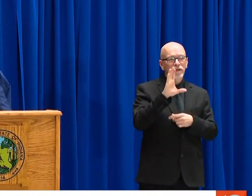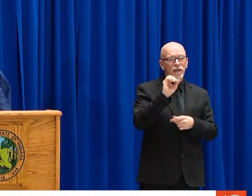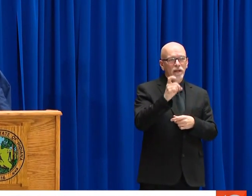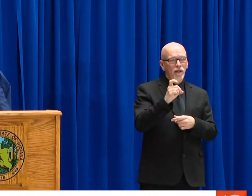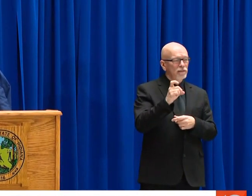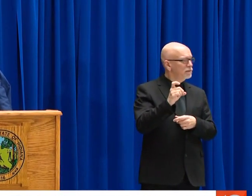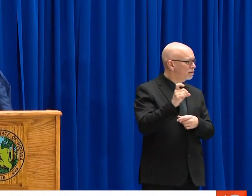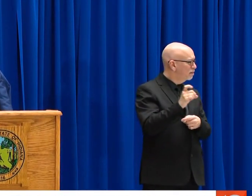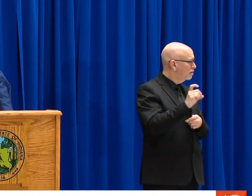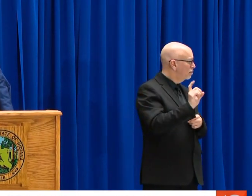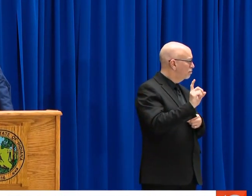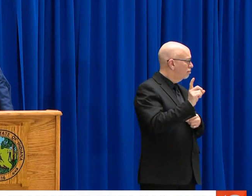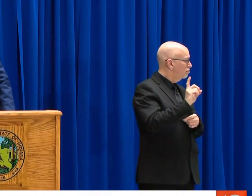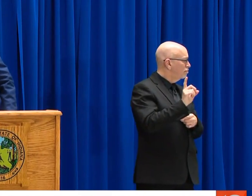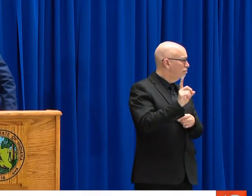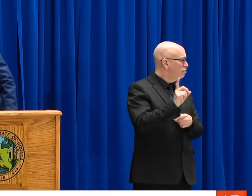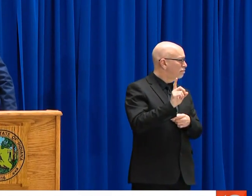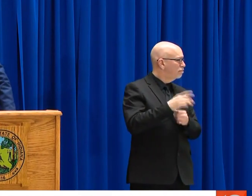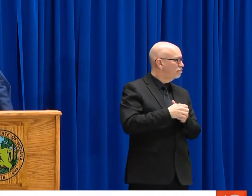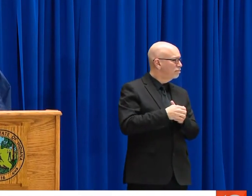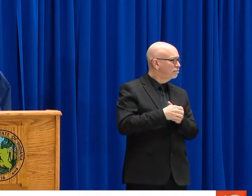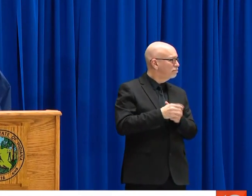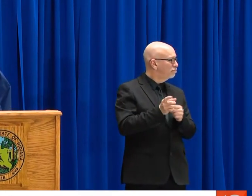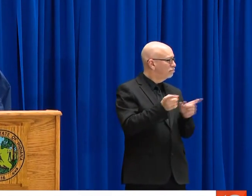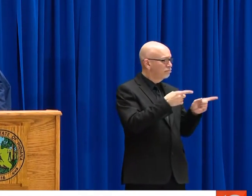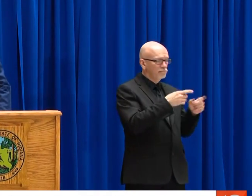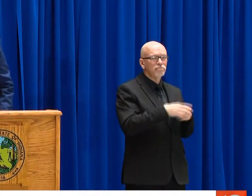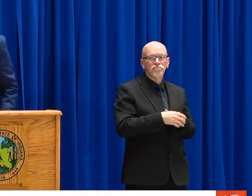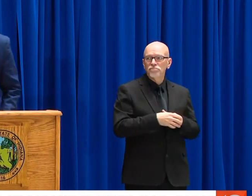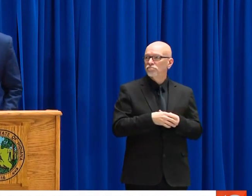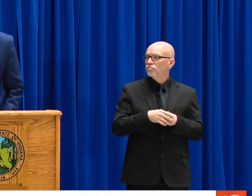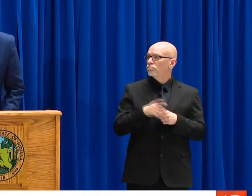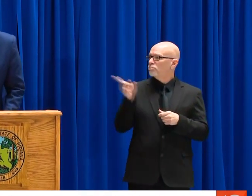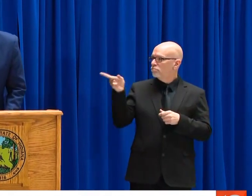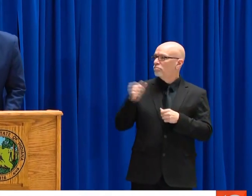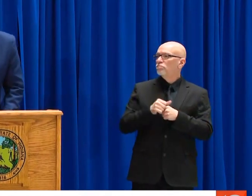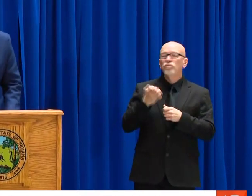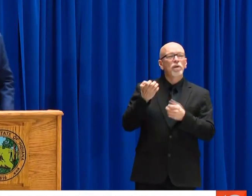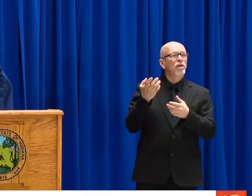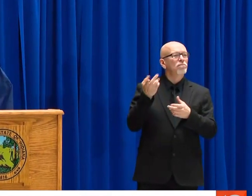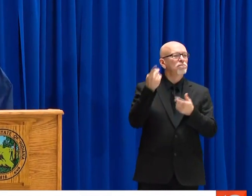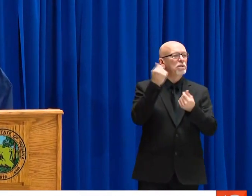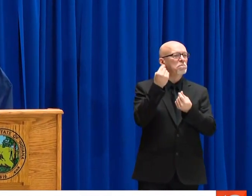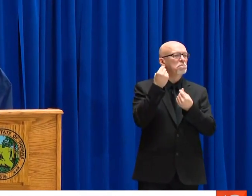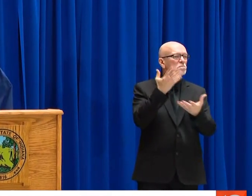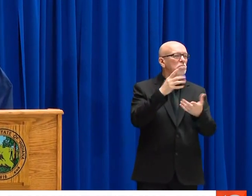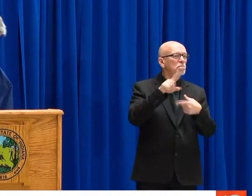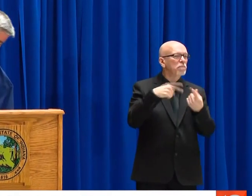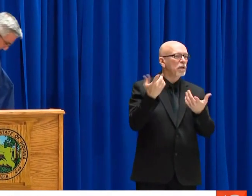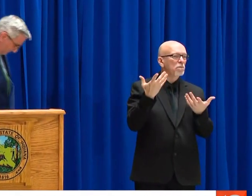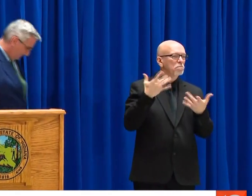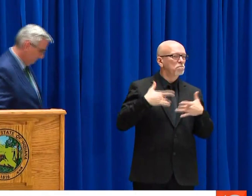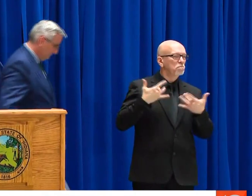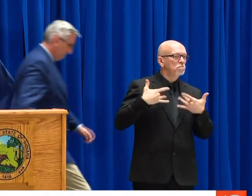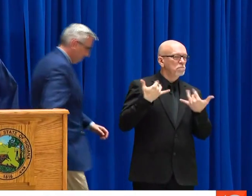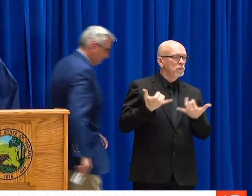A PERFECT SEGUE MOVING FROM PUBLIC HEALTH TO PUBLIC SAFETY. DIRECTOR STEVE COX, ARE YOU IN